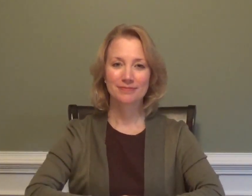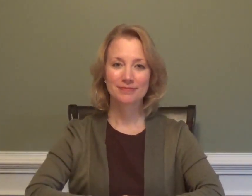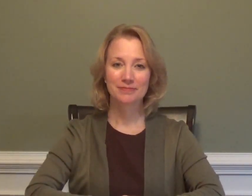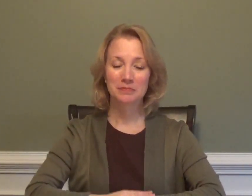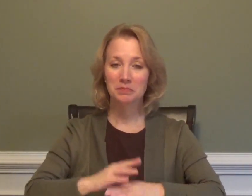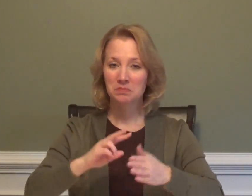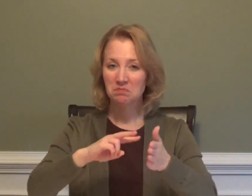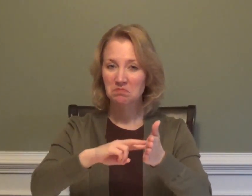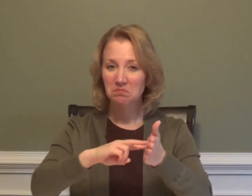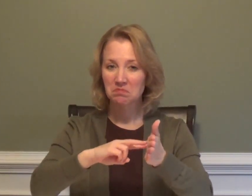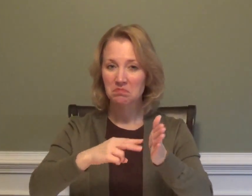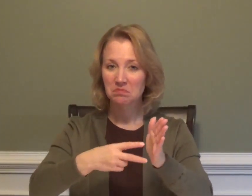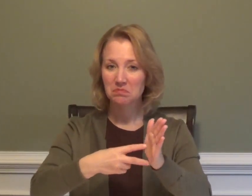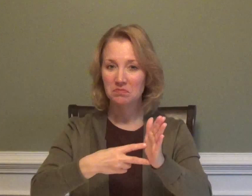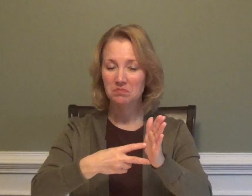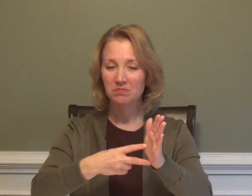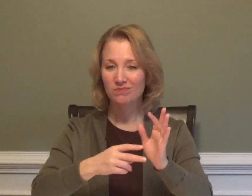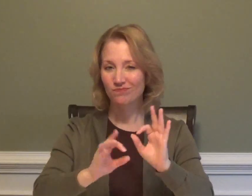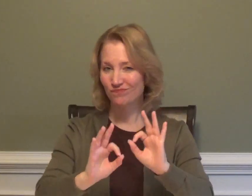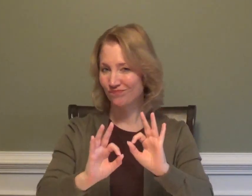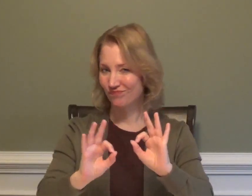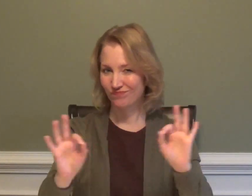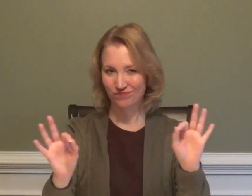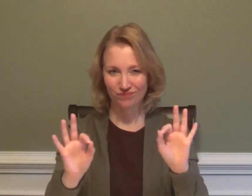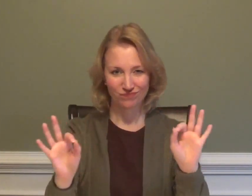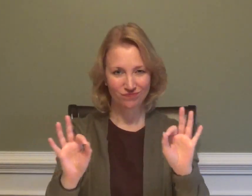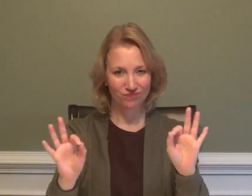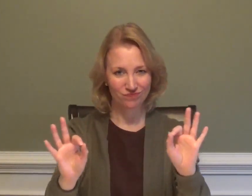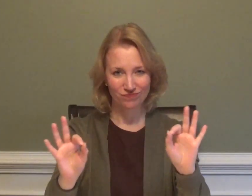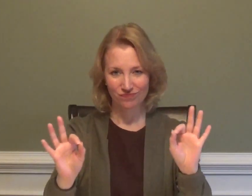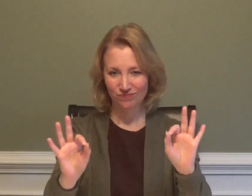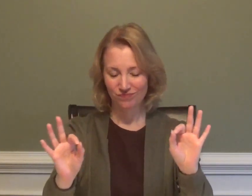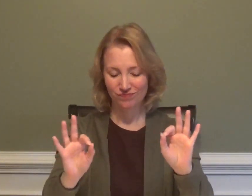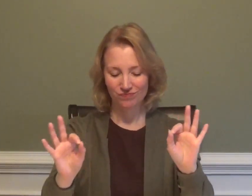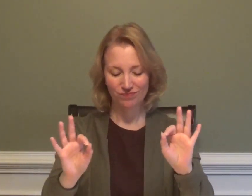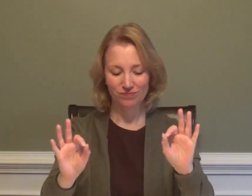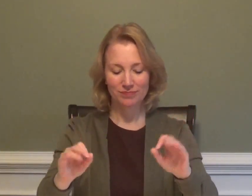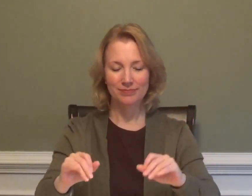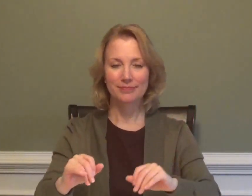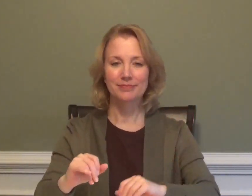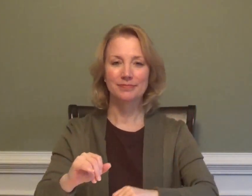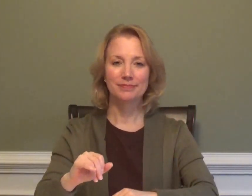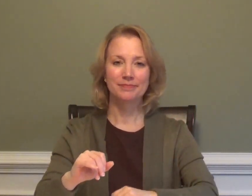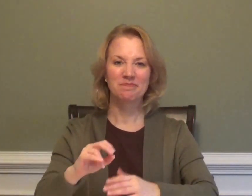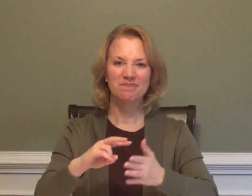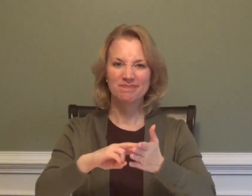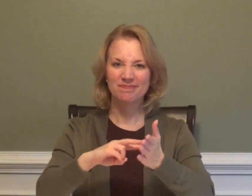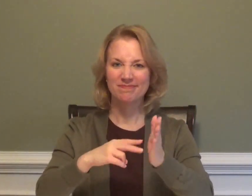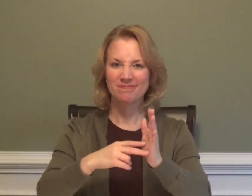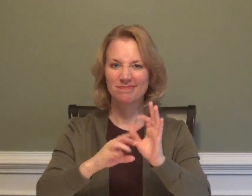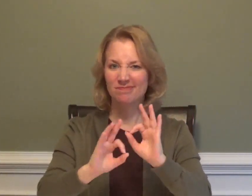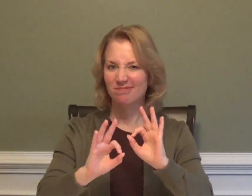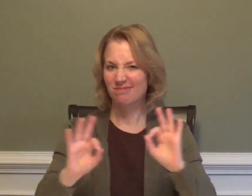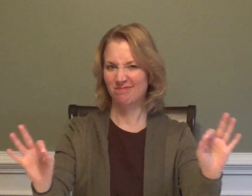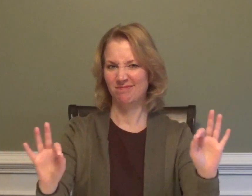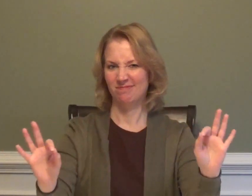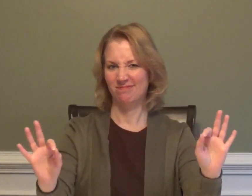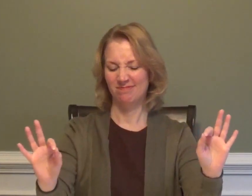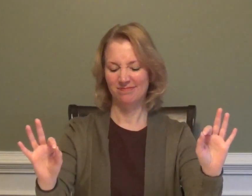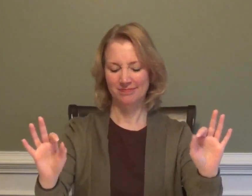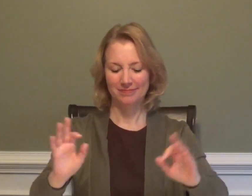"means nothing" = to MEAN + NOTHING-TO-IT